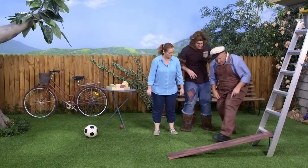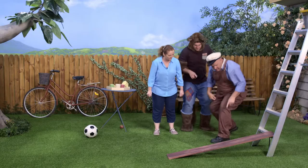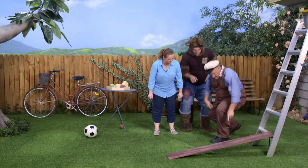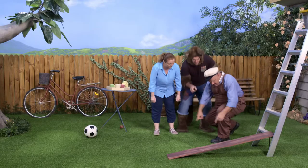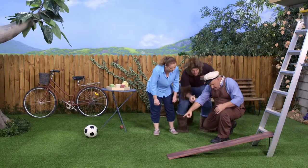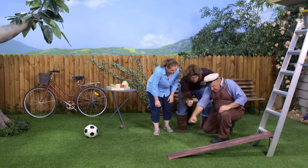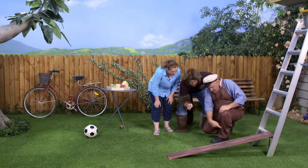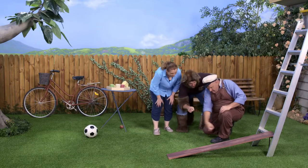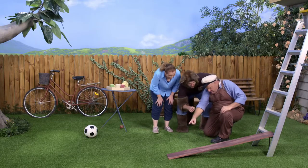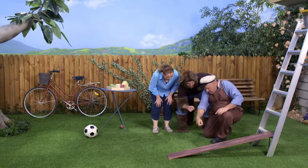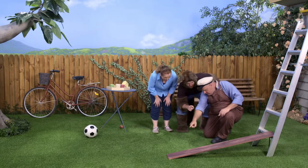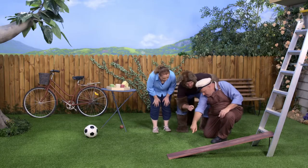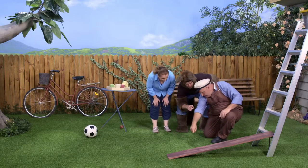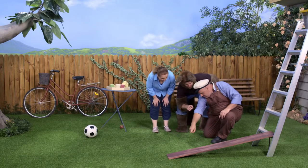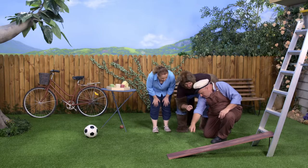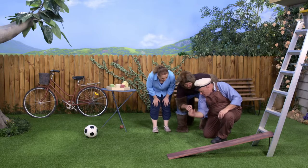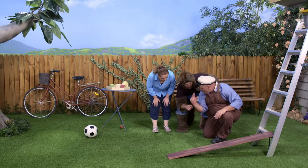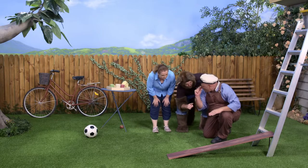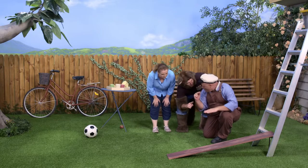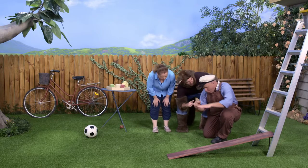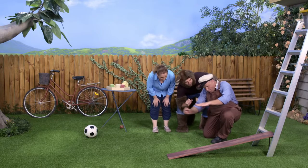See where the plank of wood is resting on the grass?